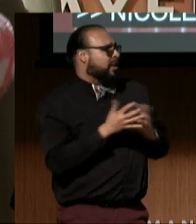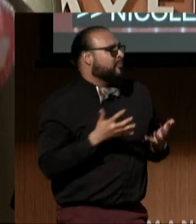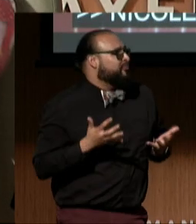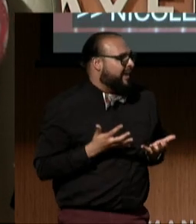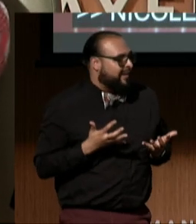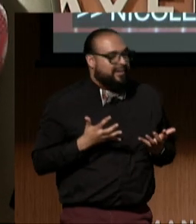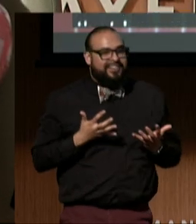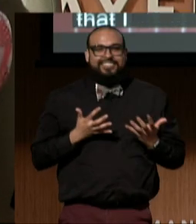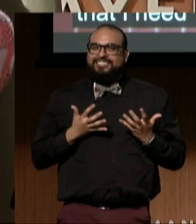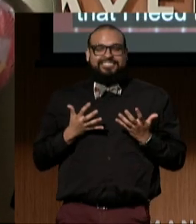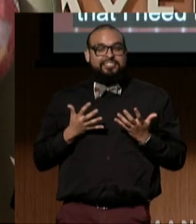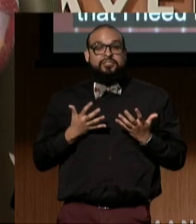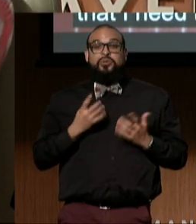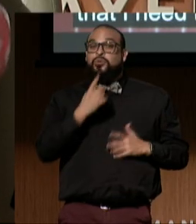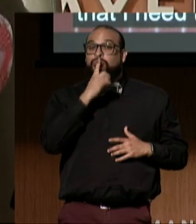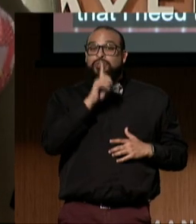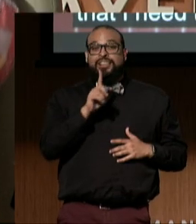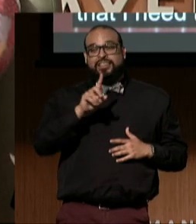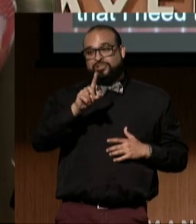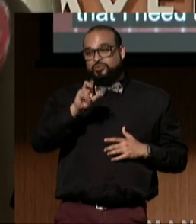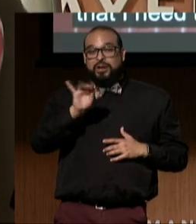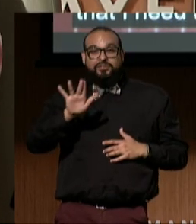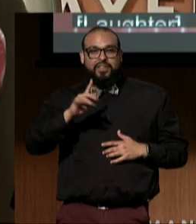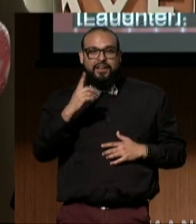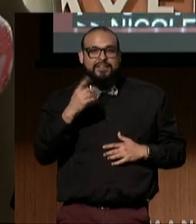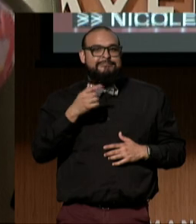The question at DREDF is always, always has been,